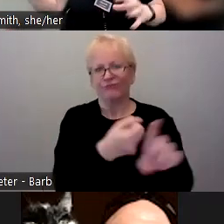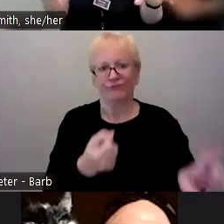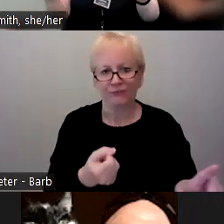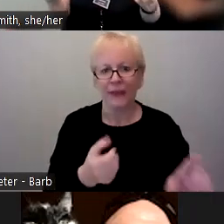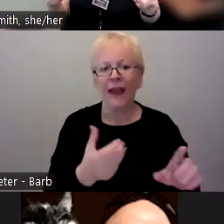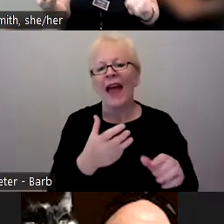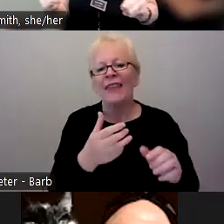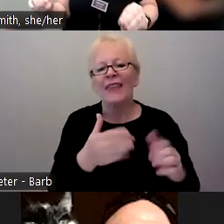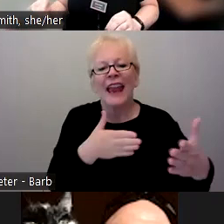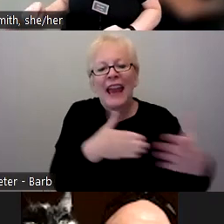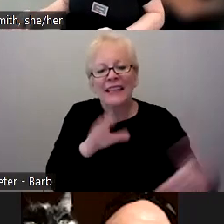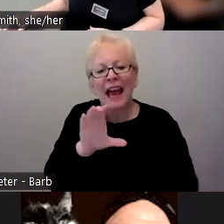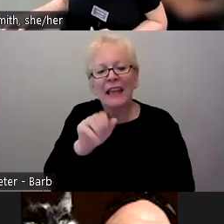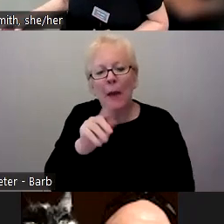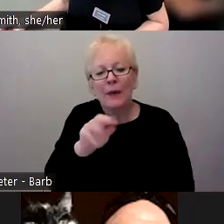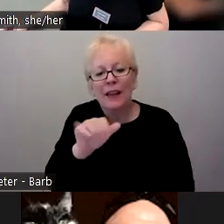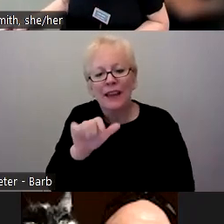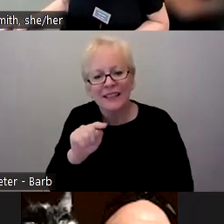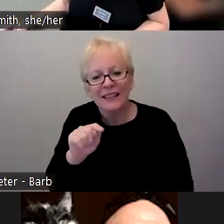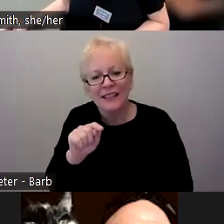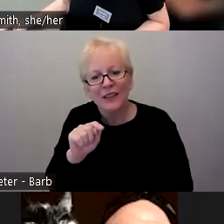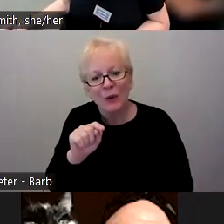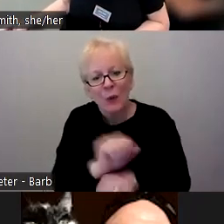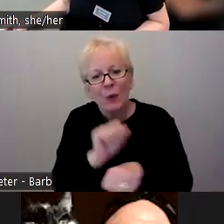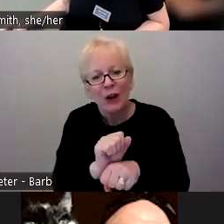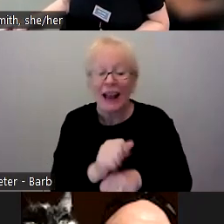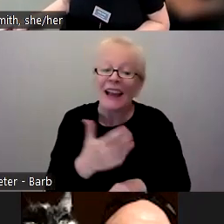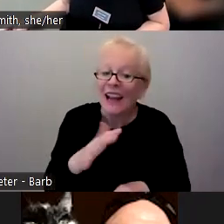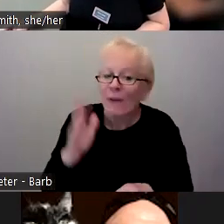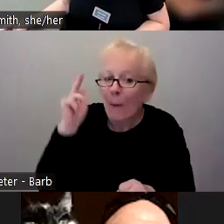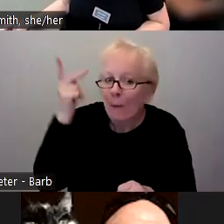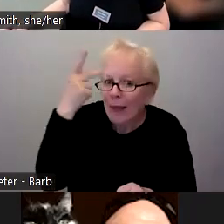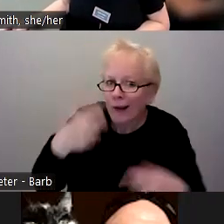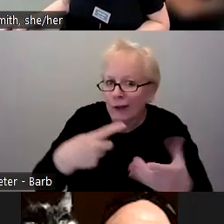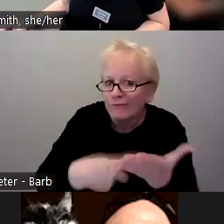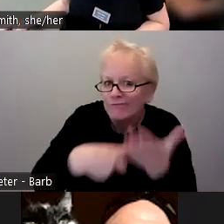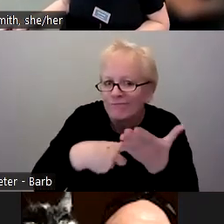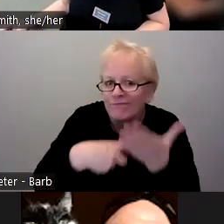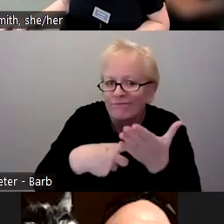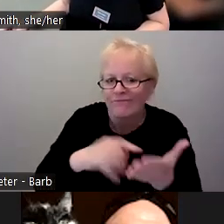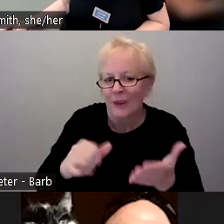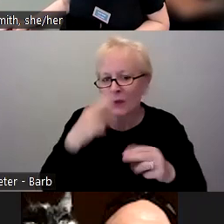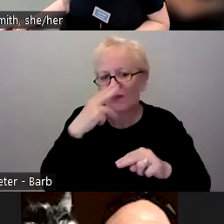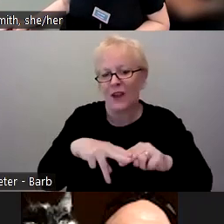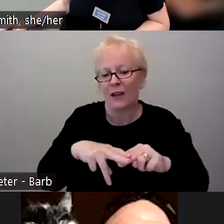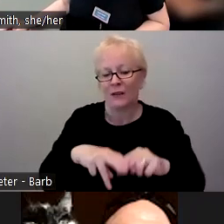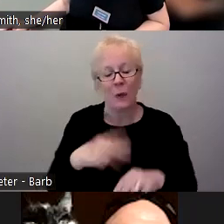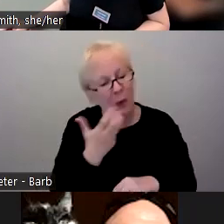So we got into a little bit of a political discussion that was kind of fun. So yeah, we definitely had conversations like that.